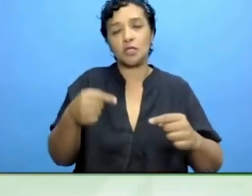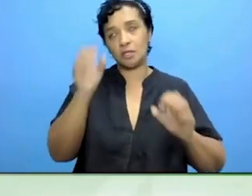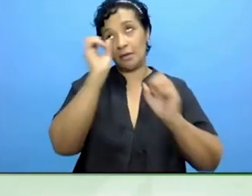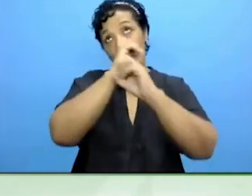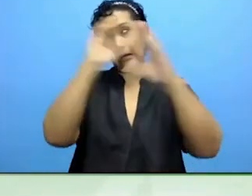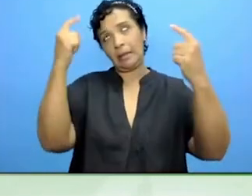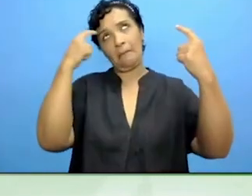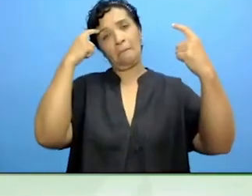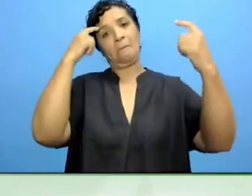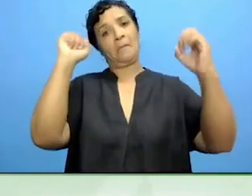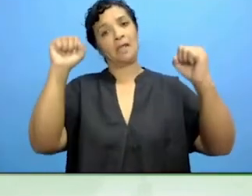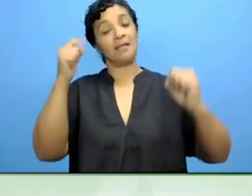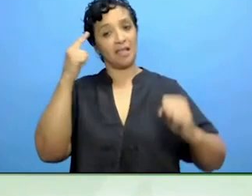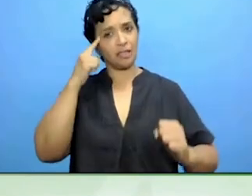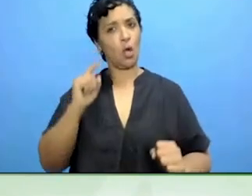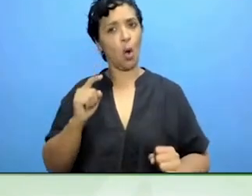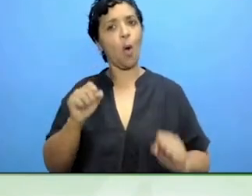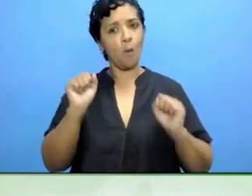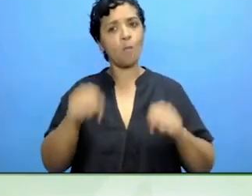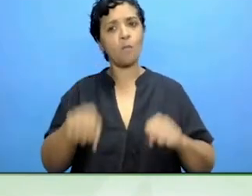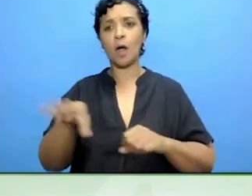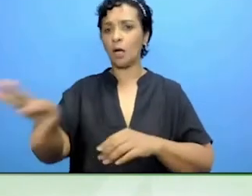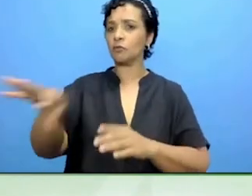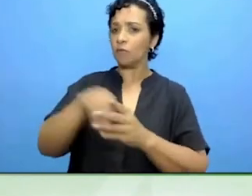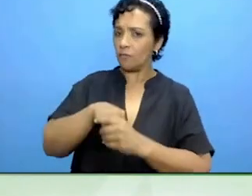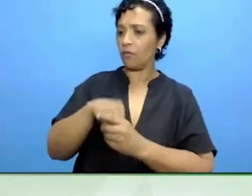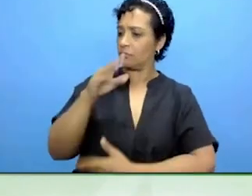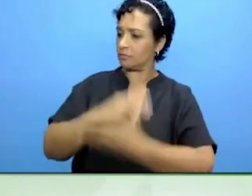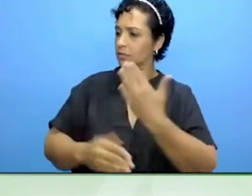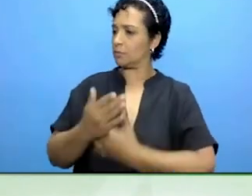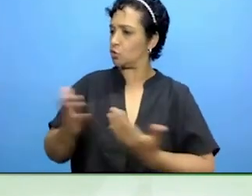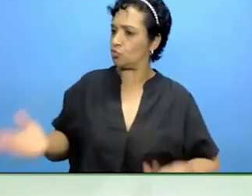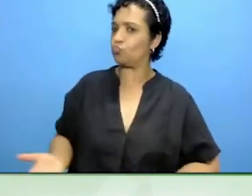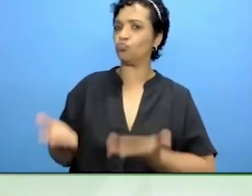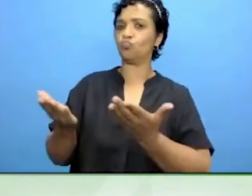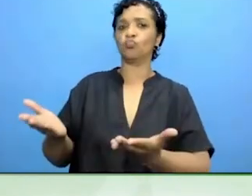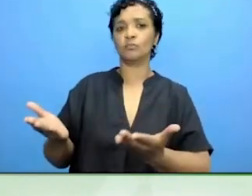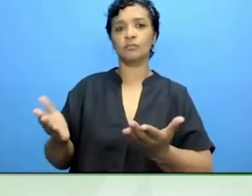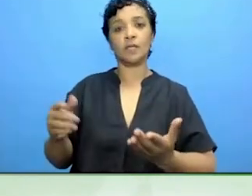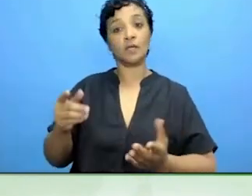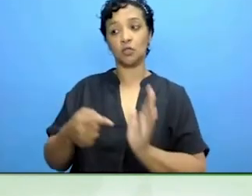interest to get disabled people engaged and make sure they can vote and make sure that the vote for them.